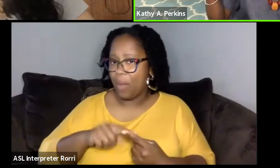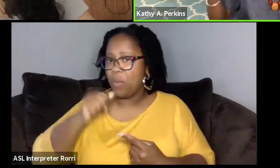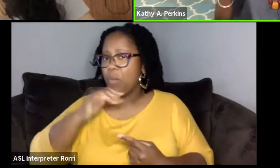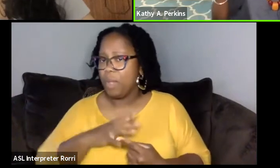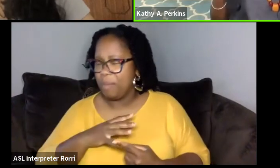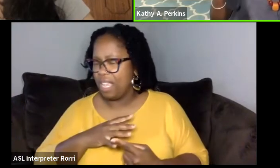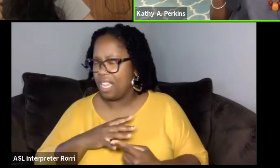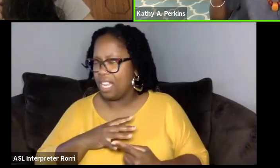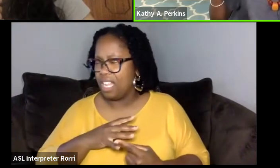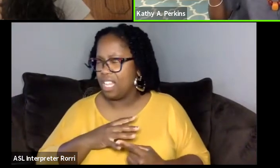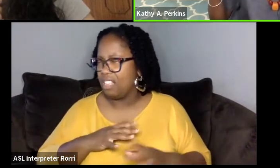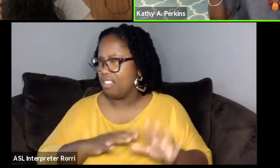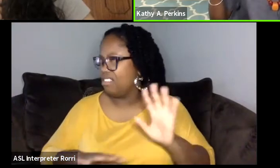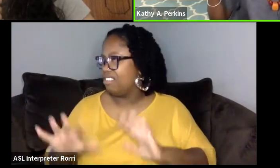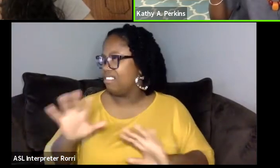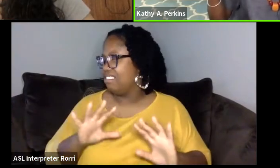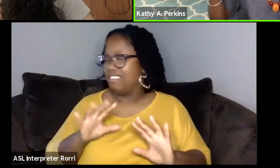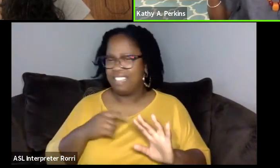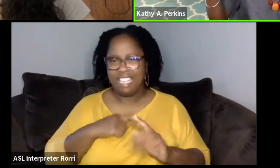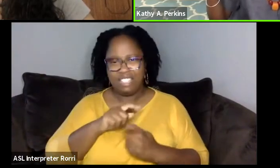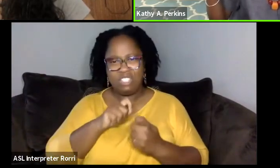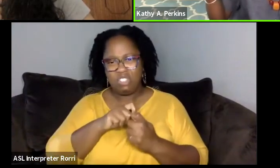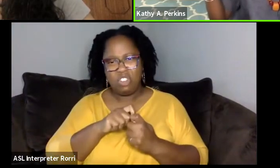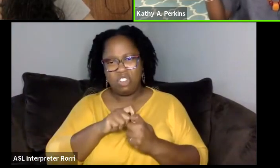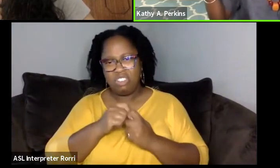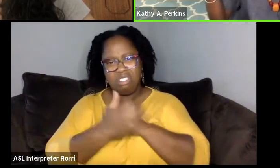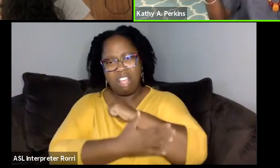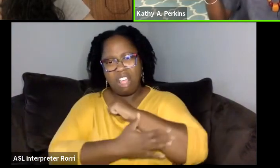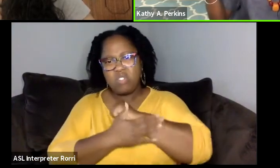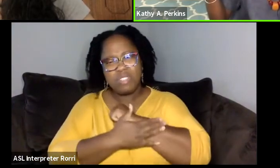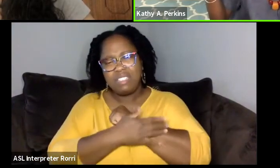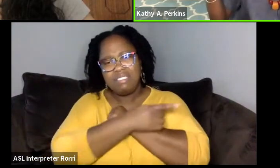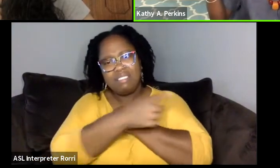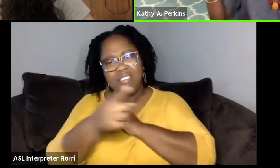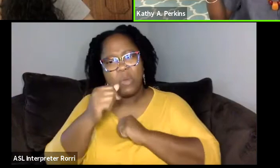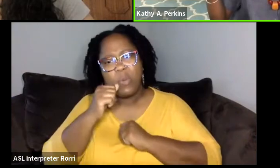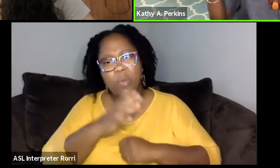In certain countries, women don't write plays in the Western sense.